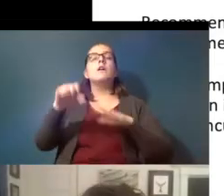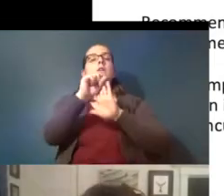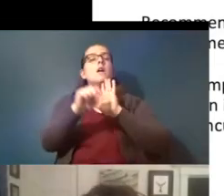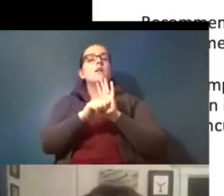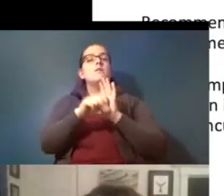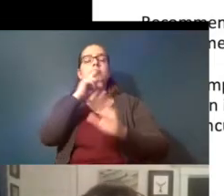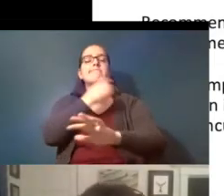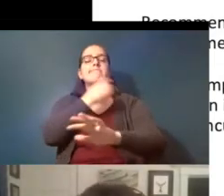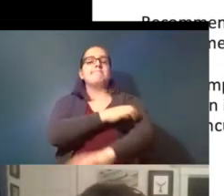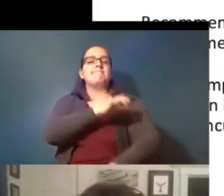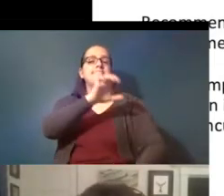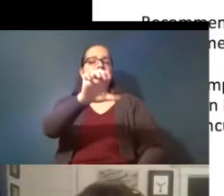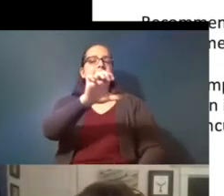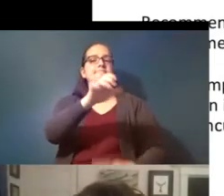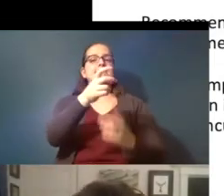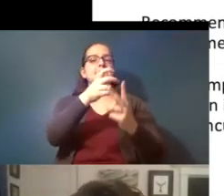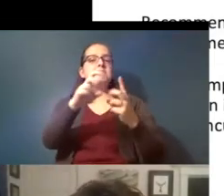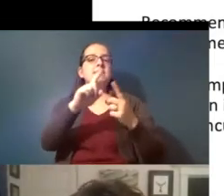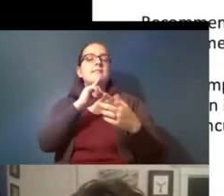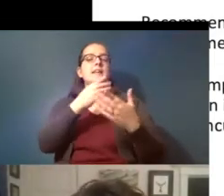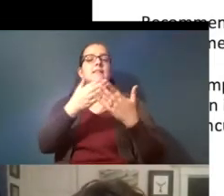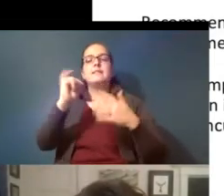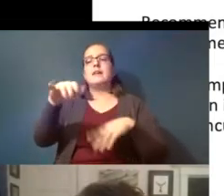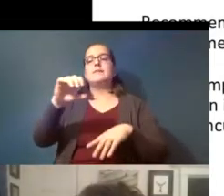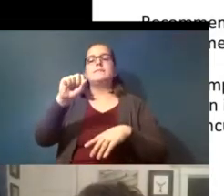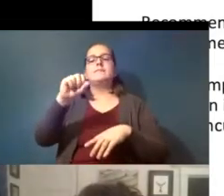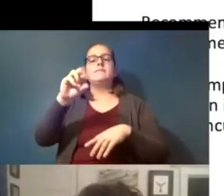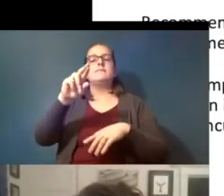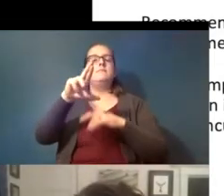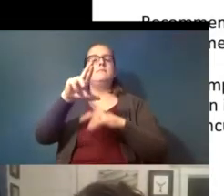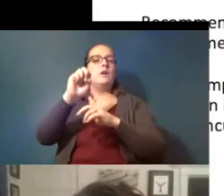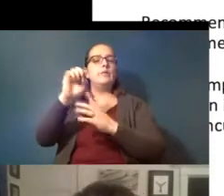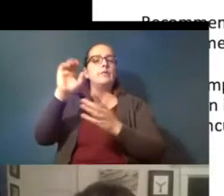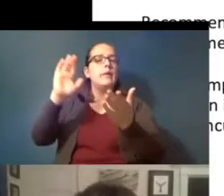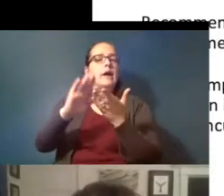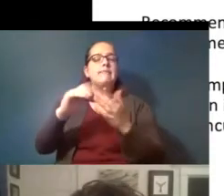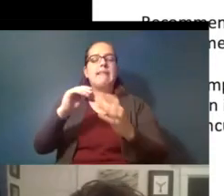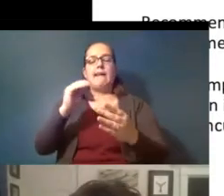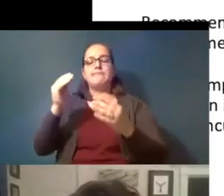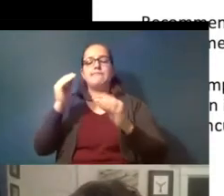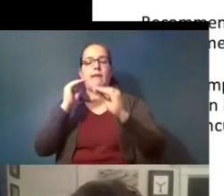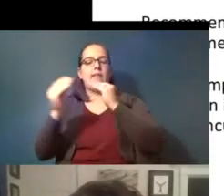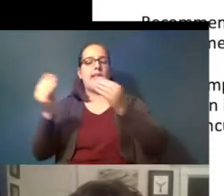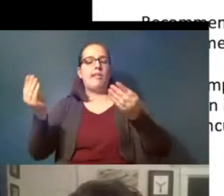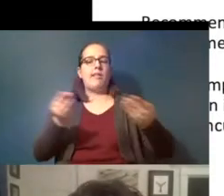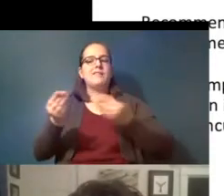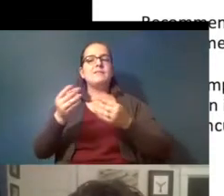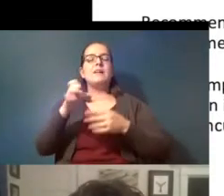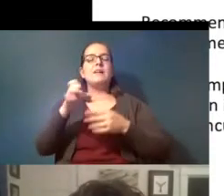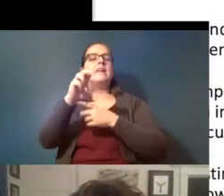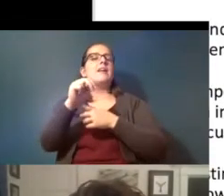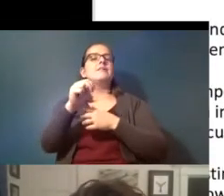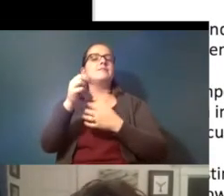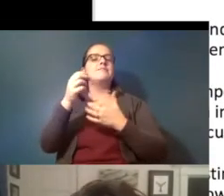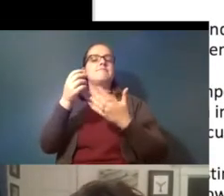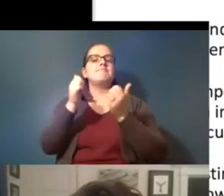to move towards things like source reduction and mitigation even under existing uncertainties and